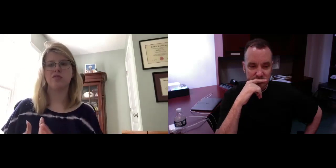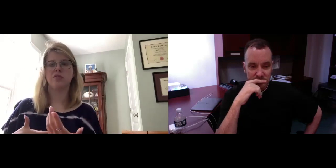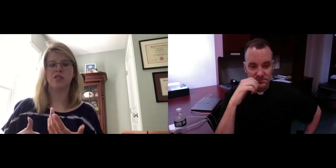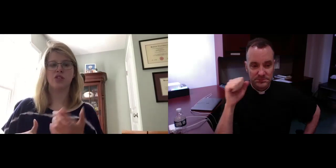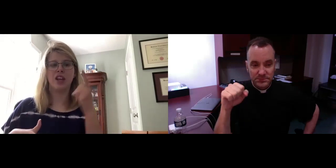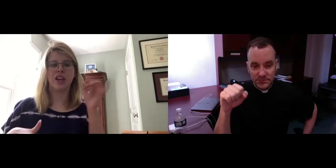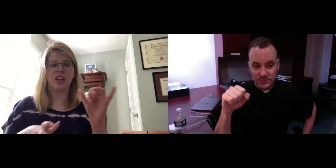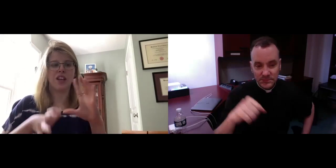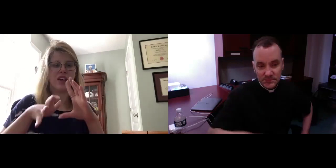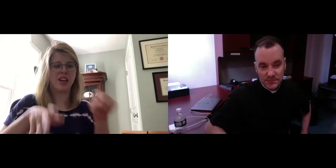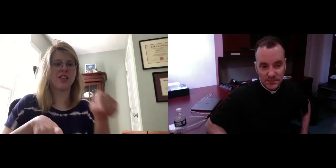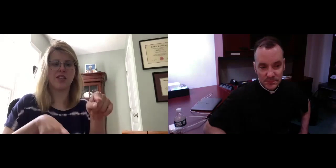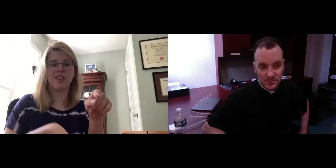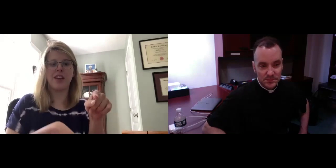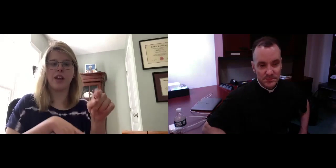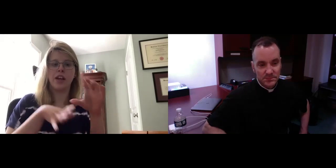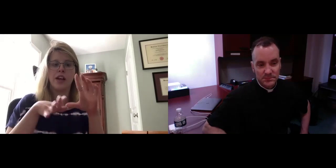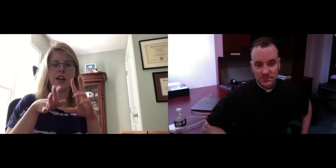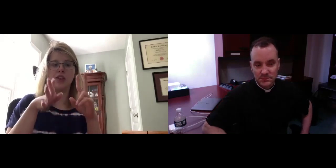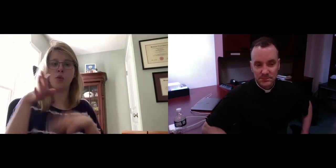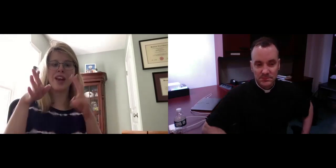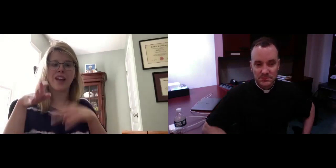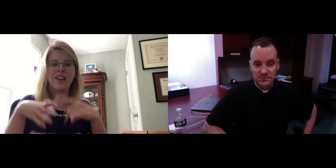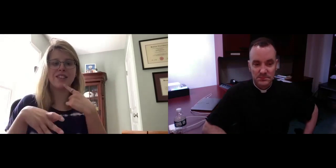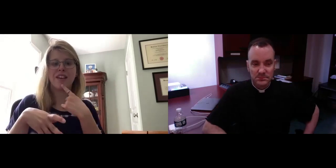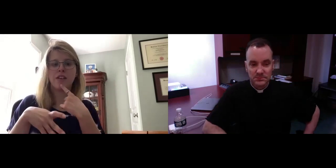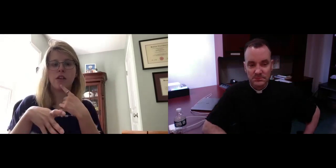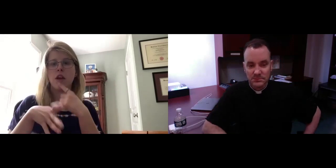and we know that violence only makes things worse.